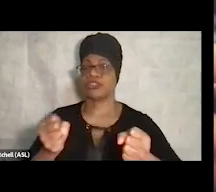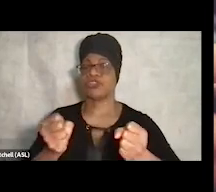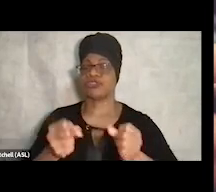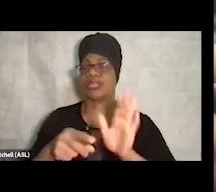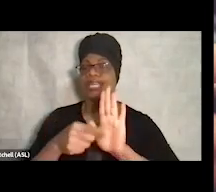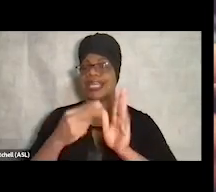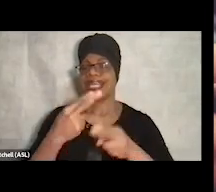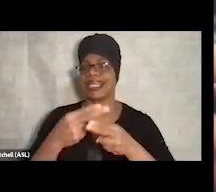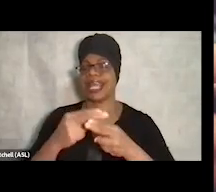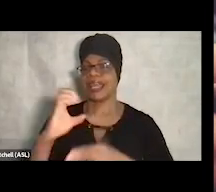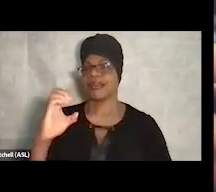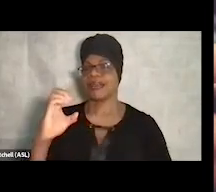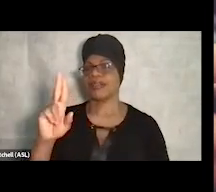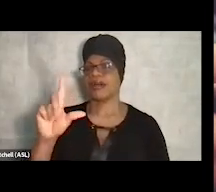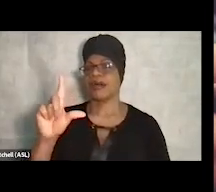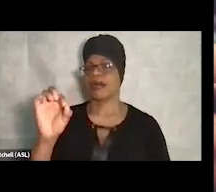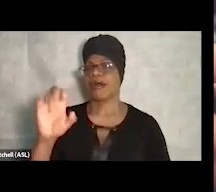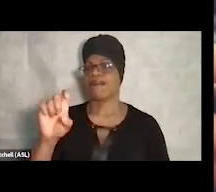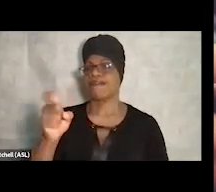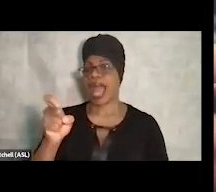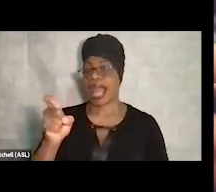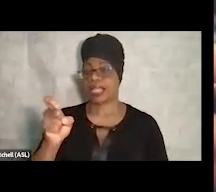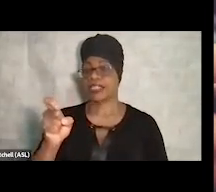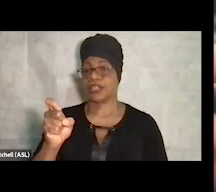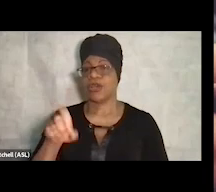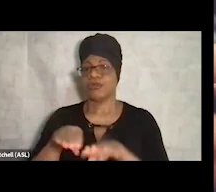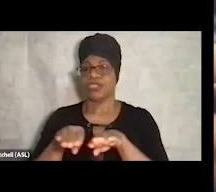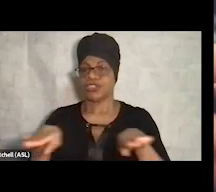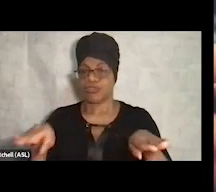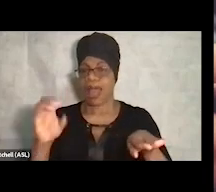which is sort of ground zero for a lot of things,